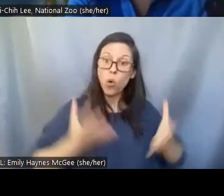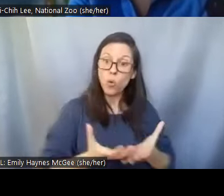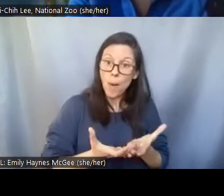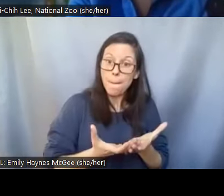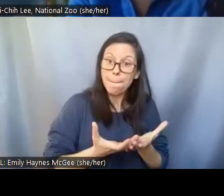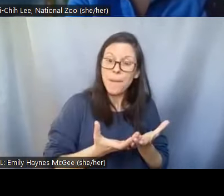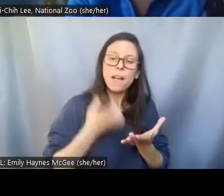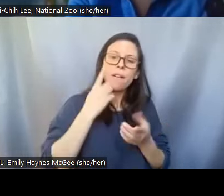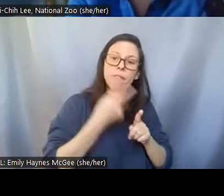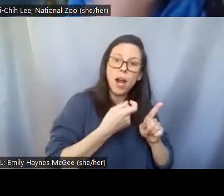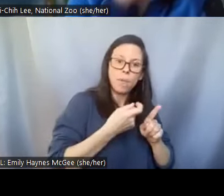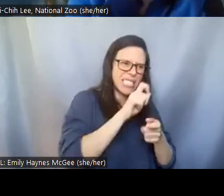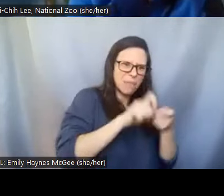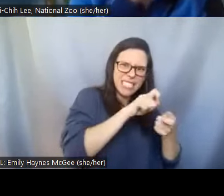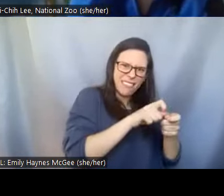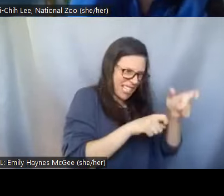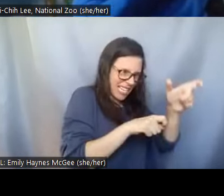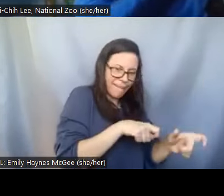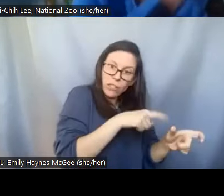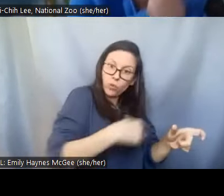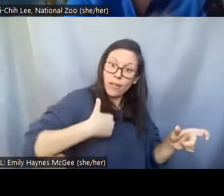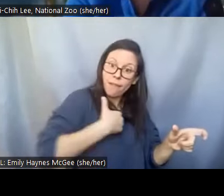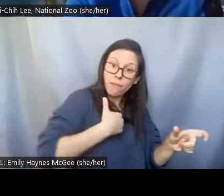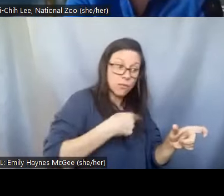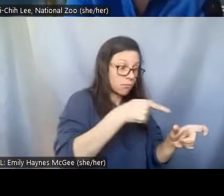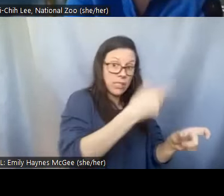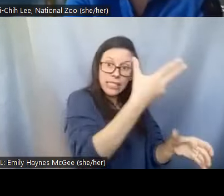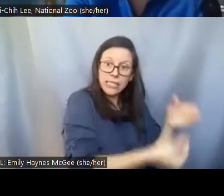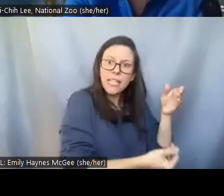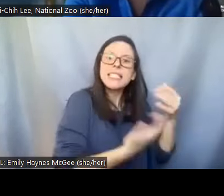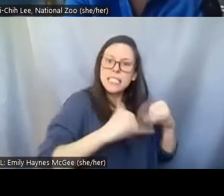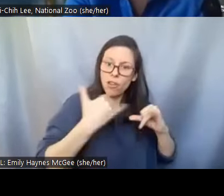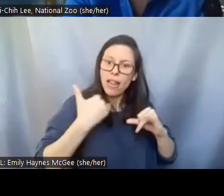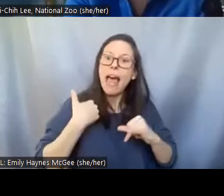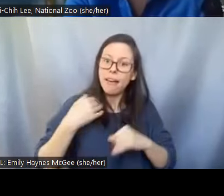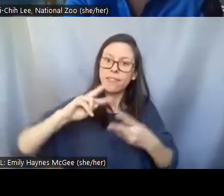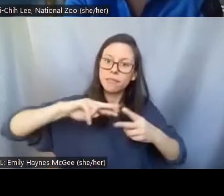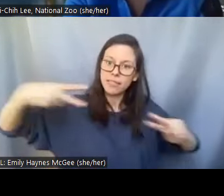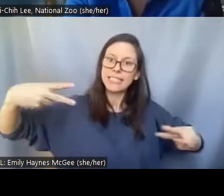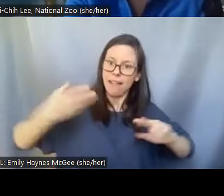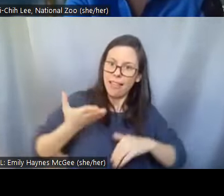with us. So I think someone's there for preserve biodiversity and that is exactly the idea that